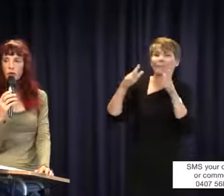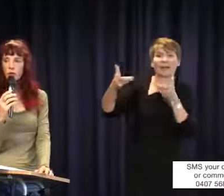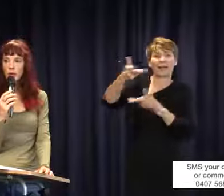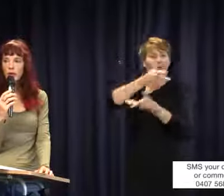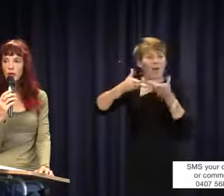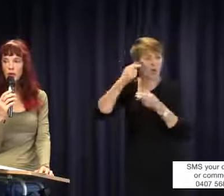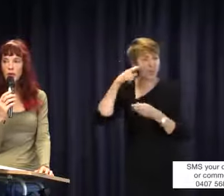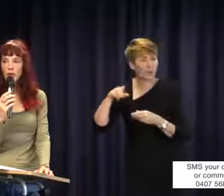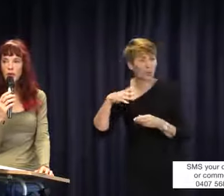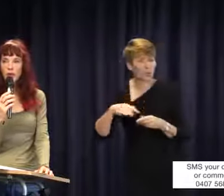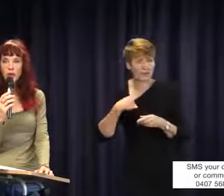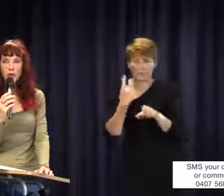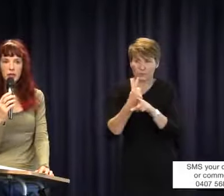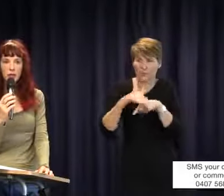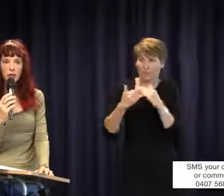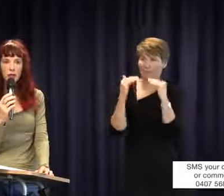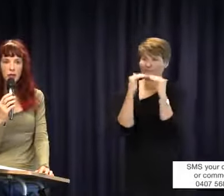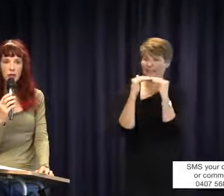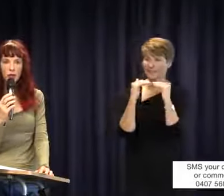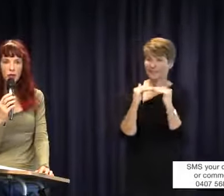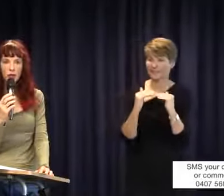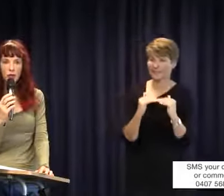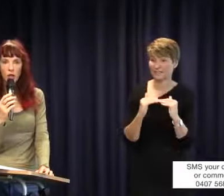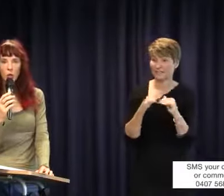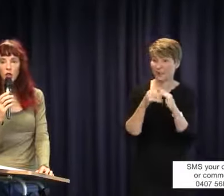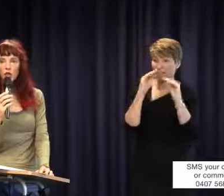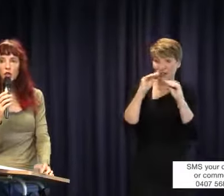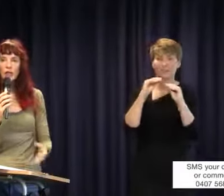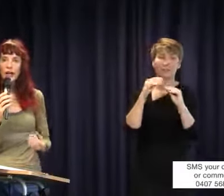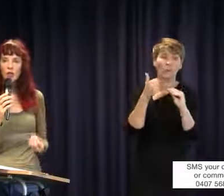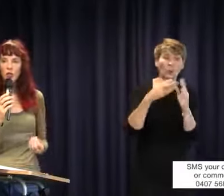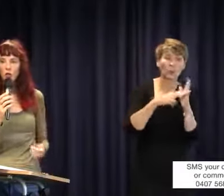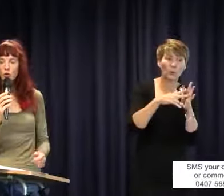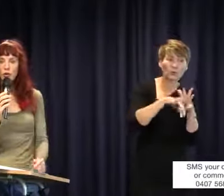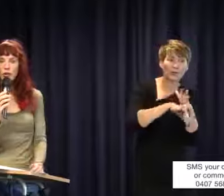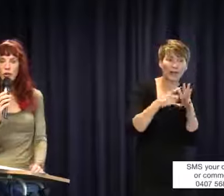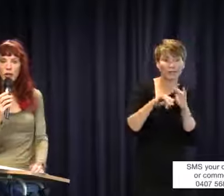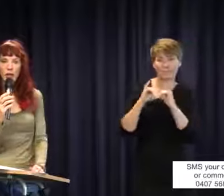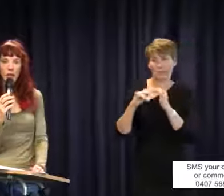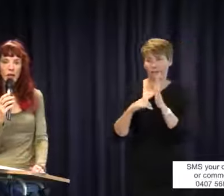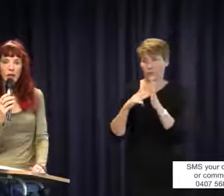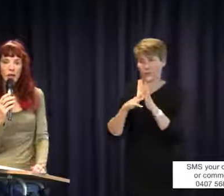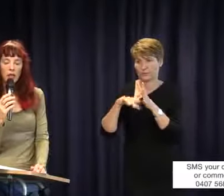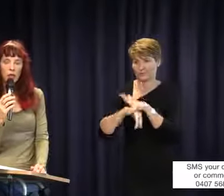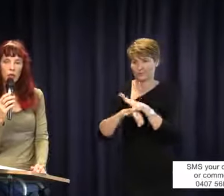and the bad news about the disability standards for education, which are attached to the DDA.